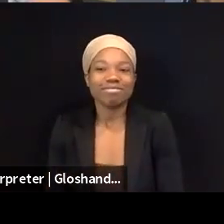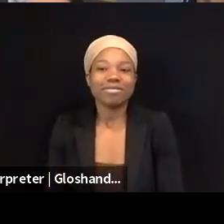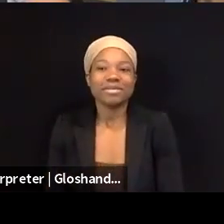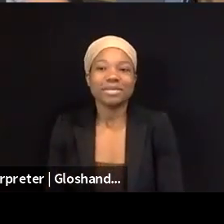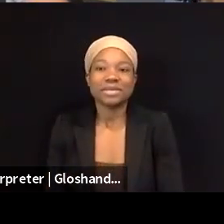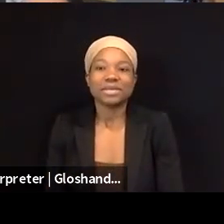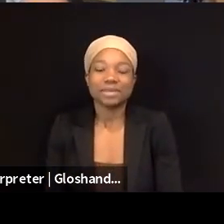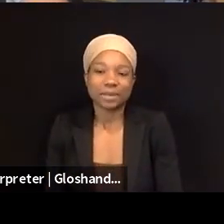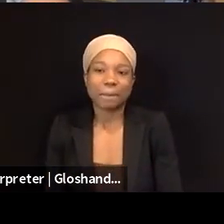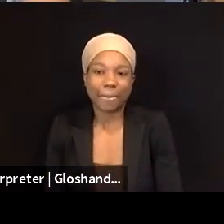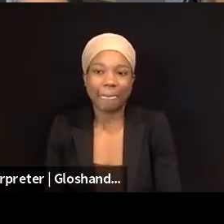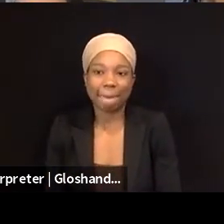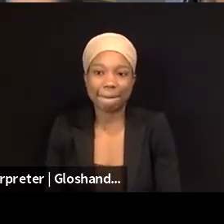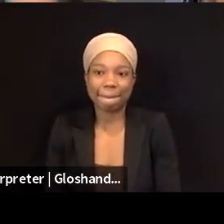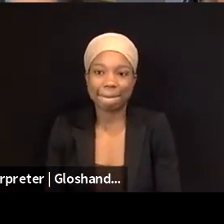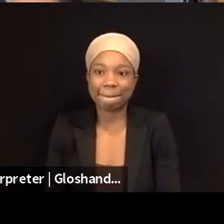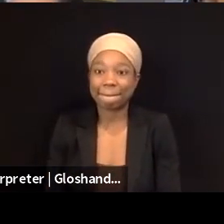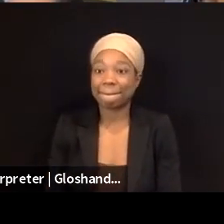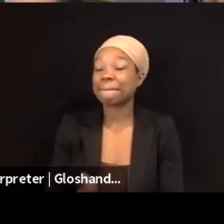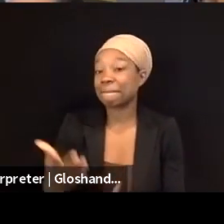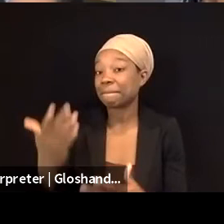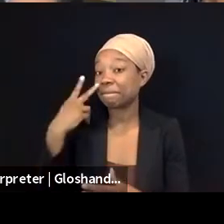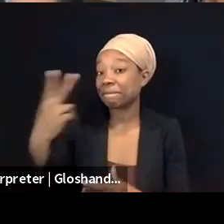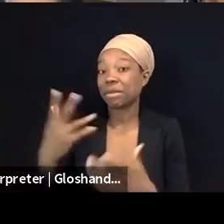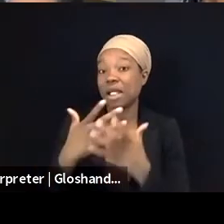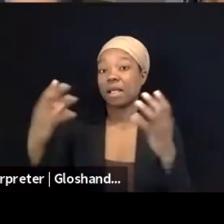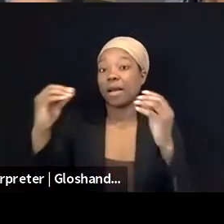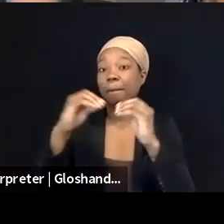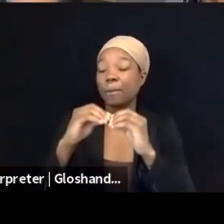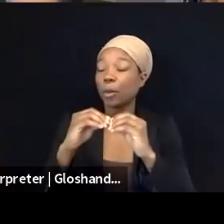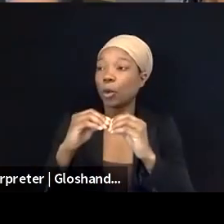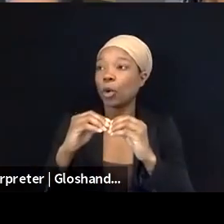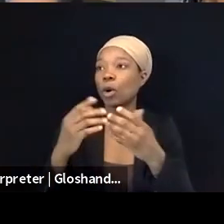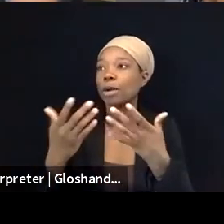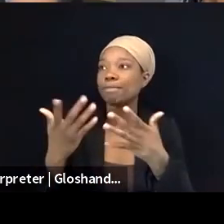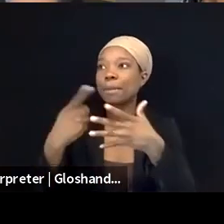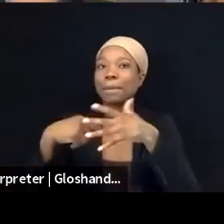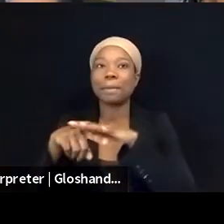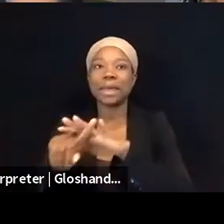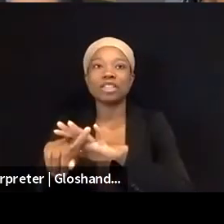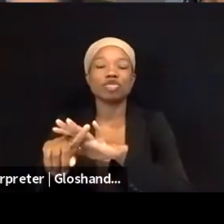There was much more by the mainstream media, coverage specifically regarding